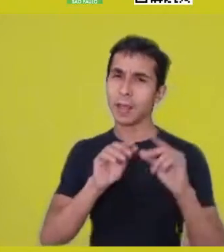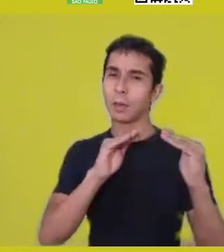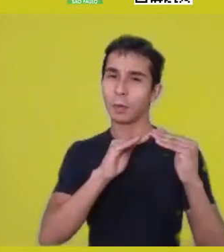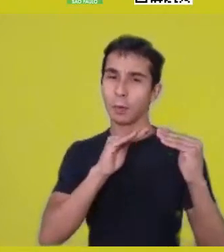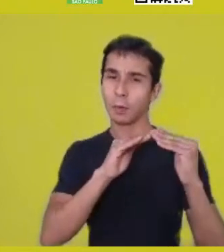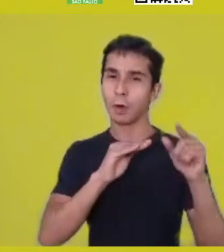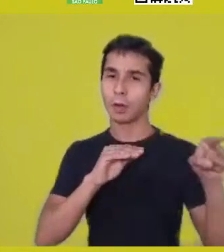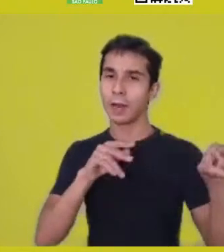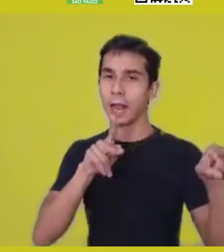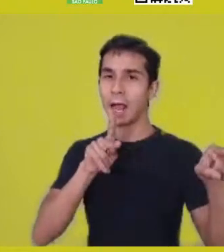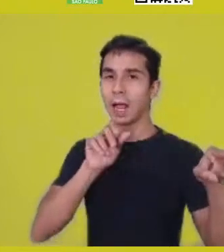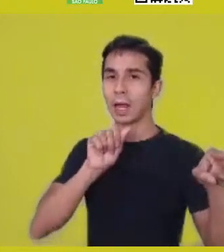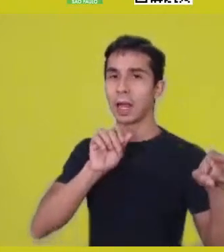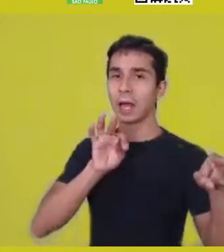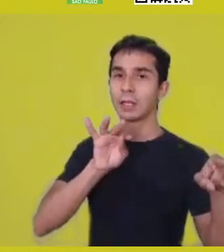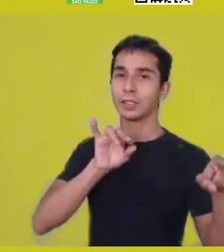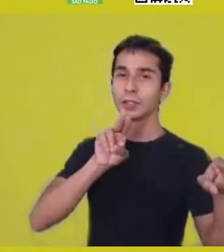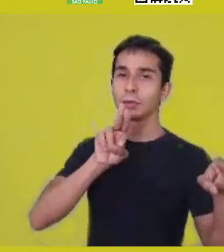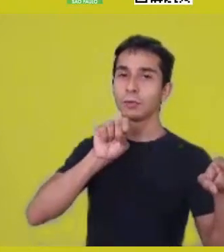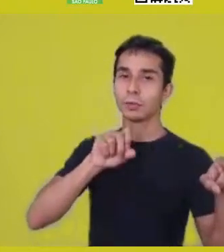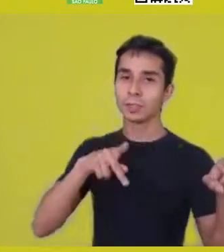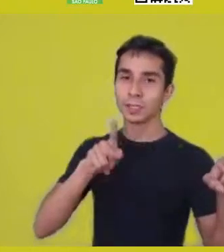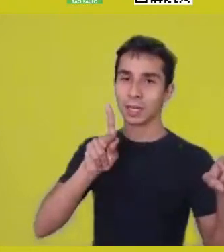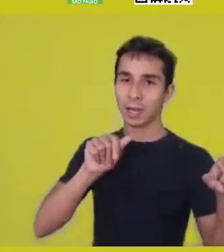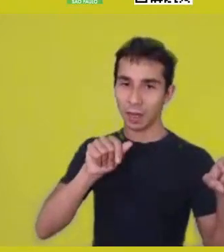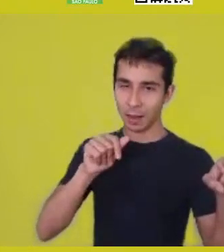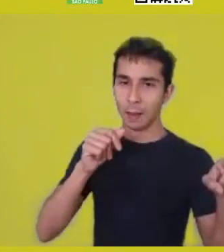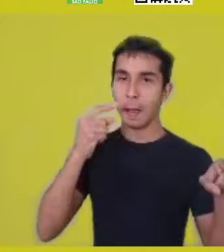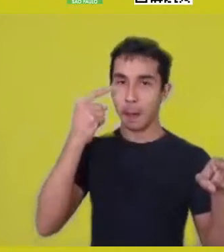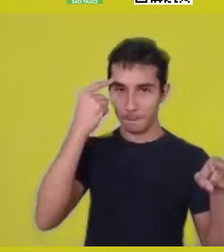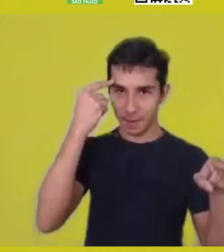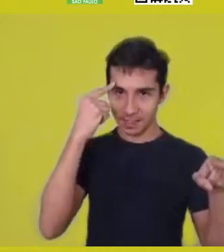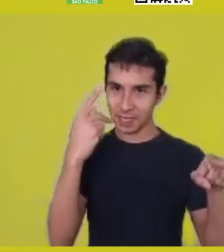thinks out of this idea of singularity